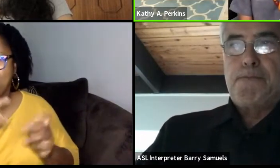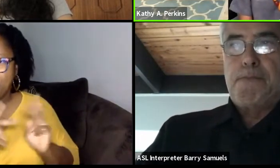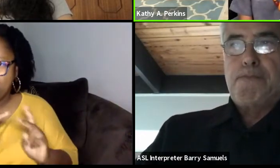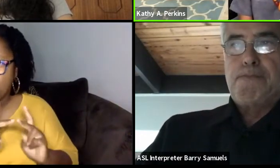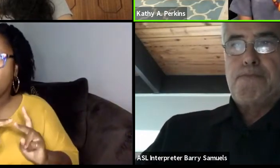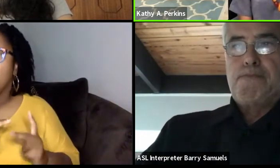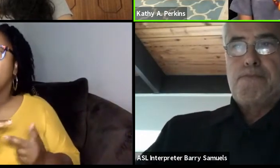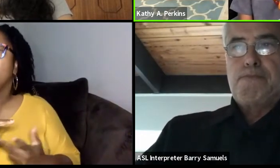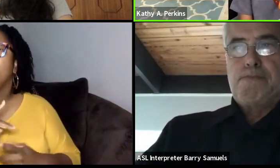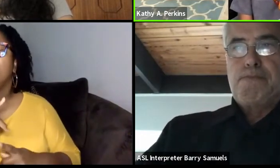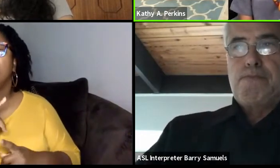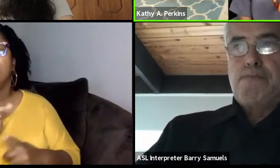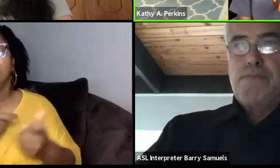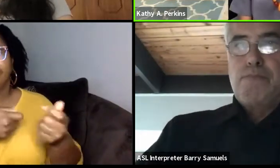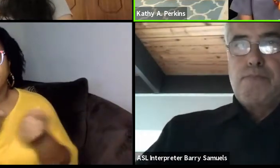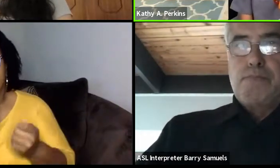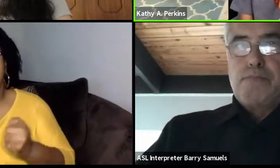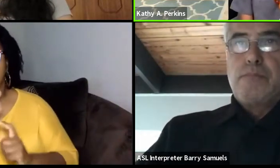in costume and scene design,